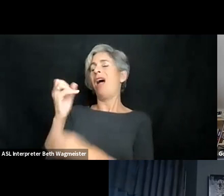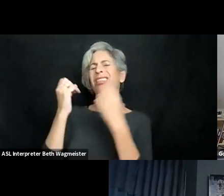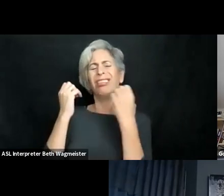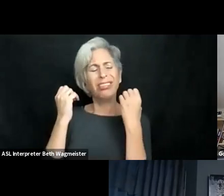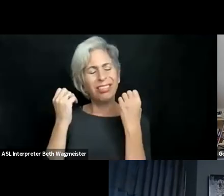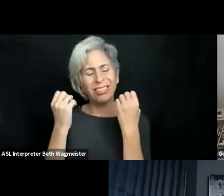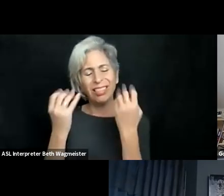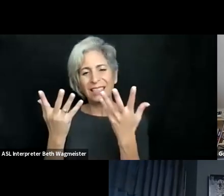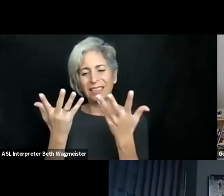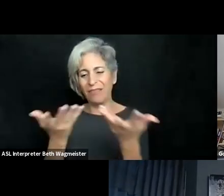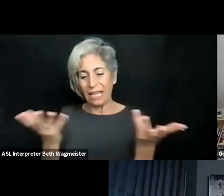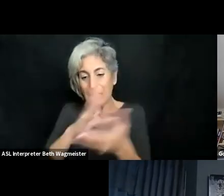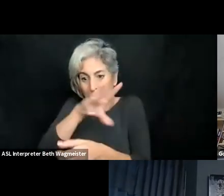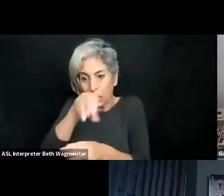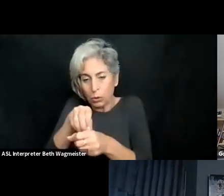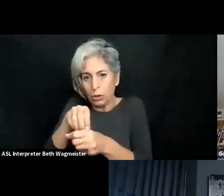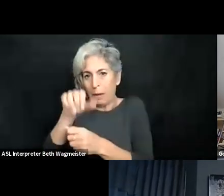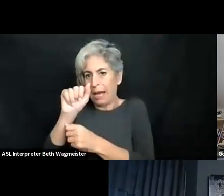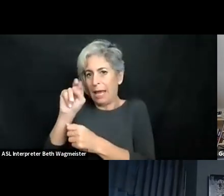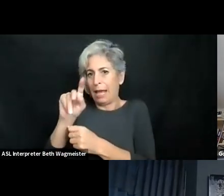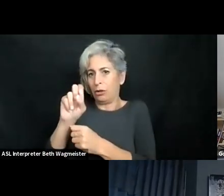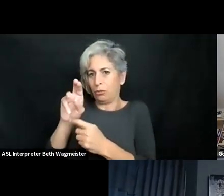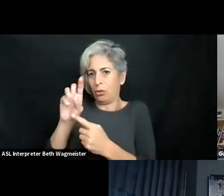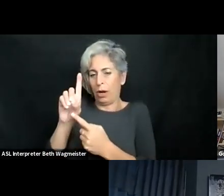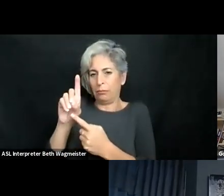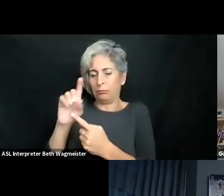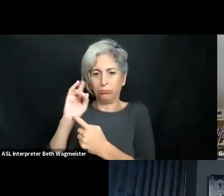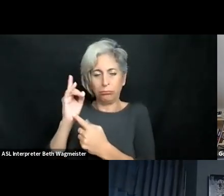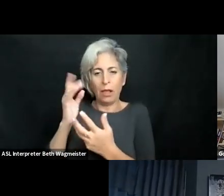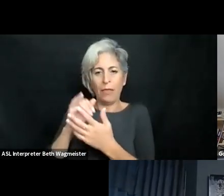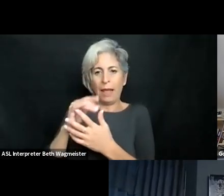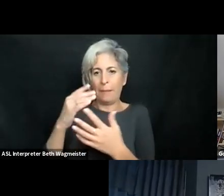usable by a person with a specific disability. And